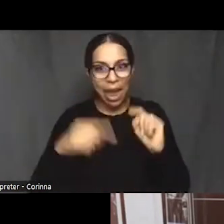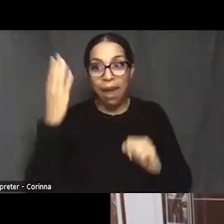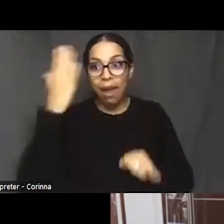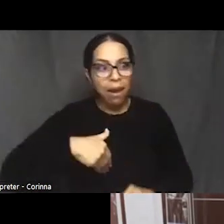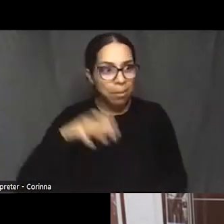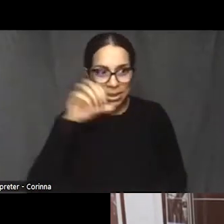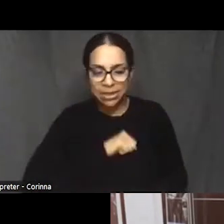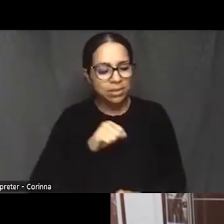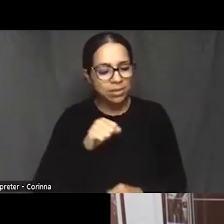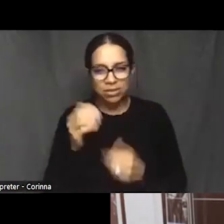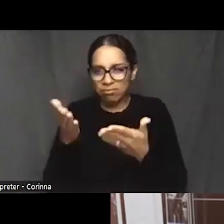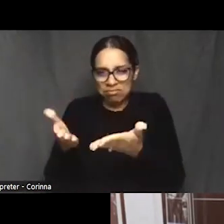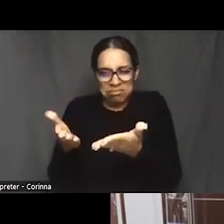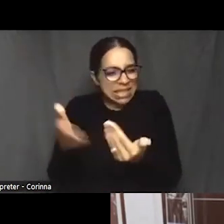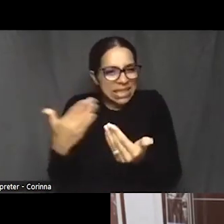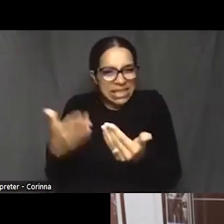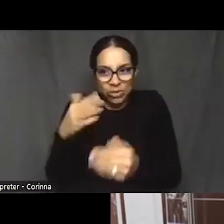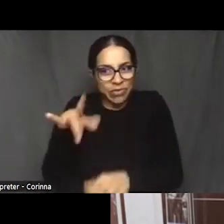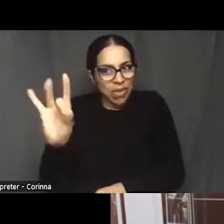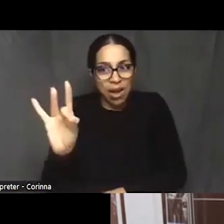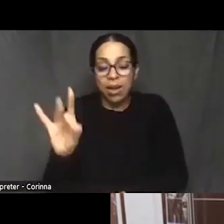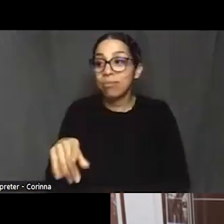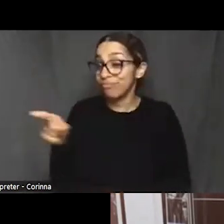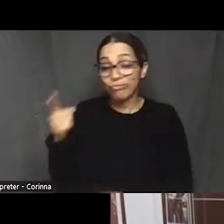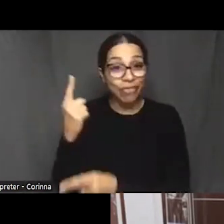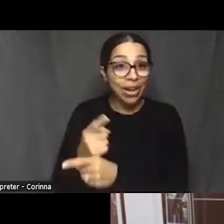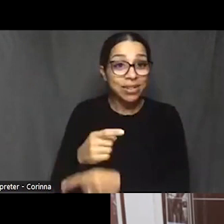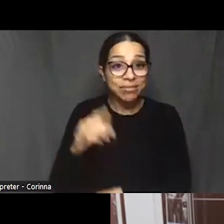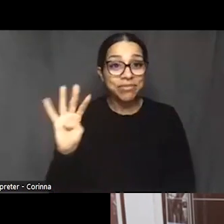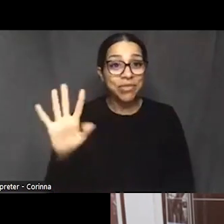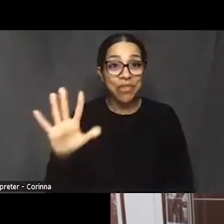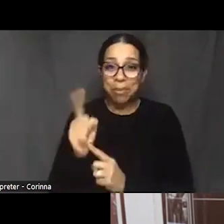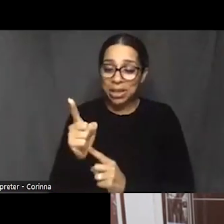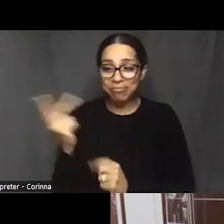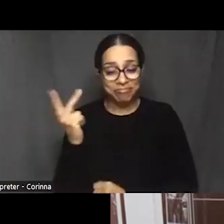And we pulled over and we spent a few minutes in the cemetery.